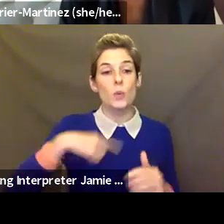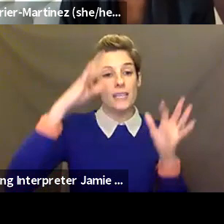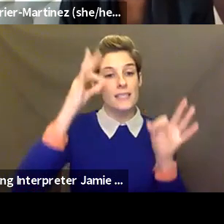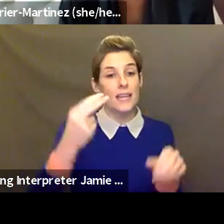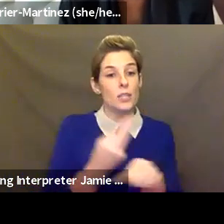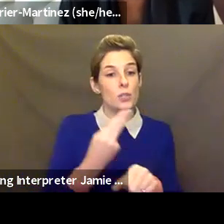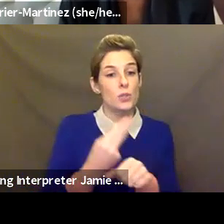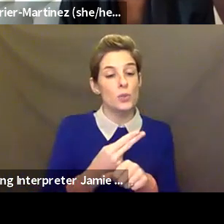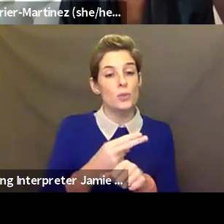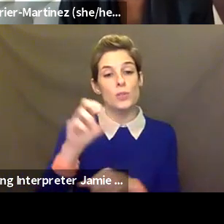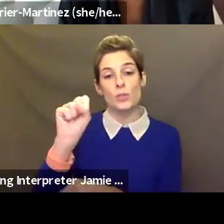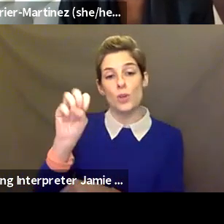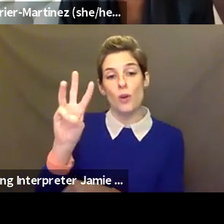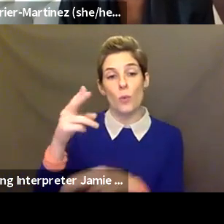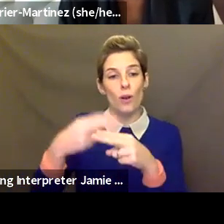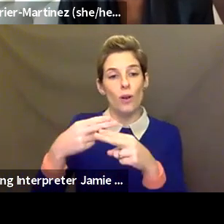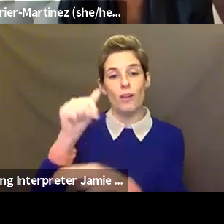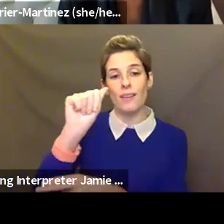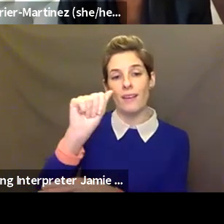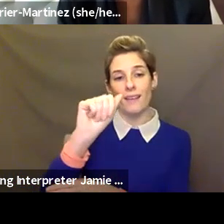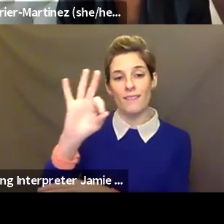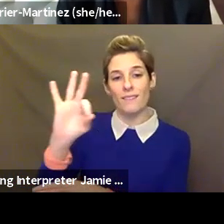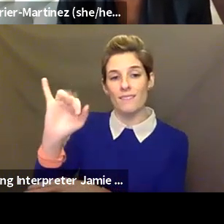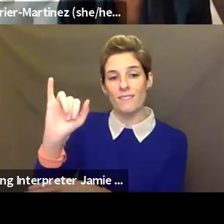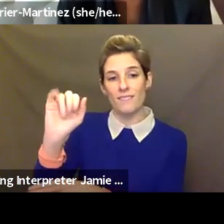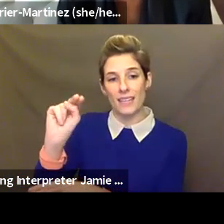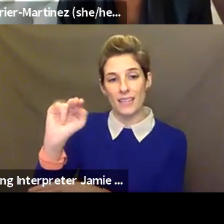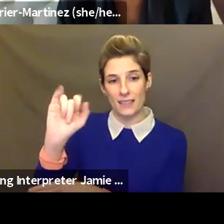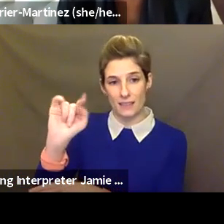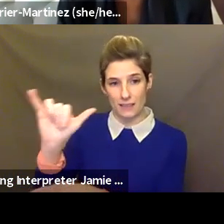flexible and had a lot of the same features. So that's a very